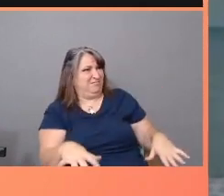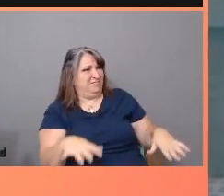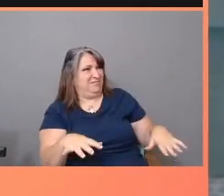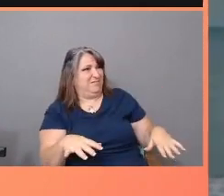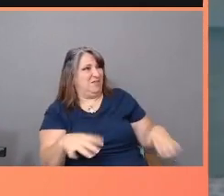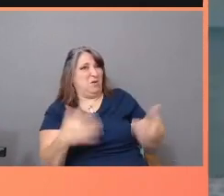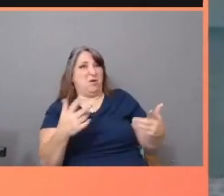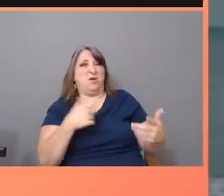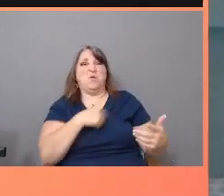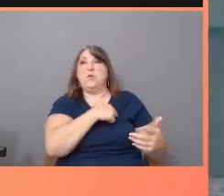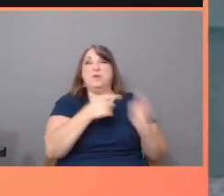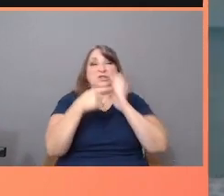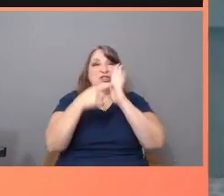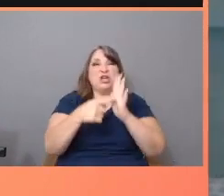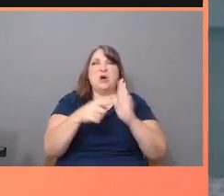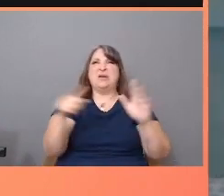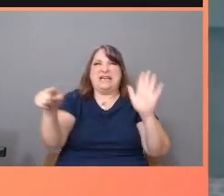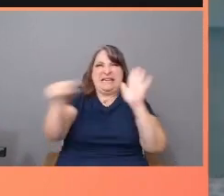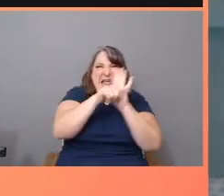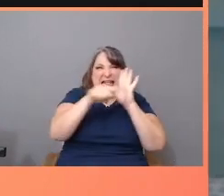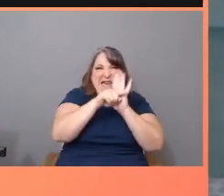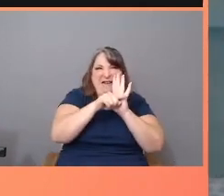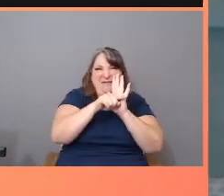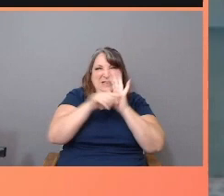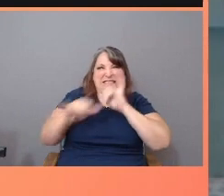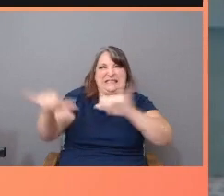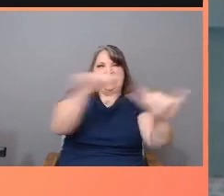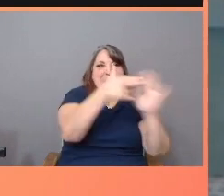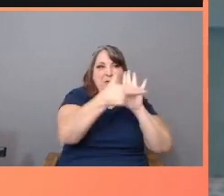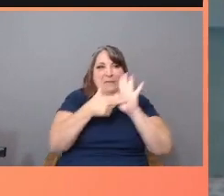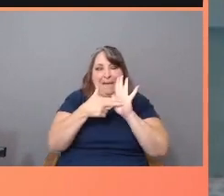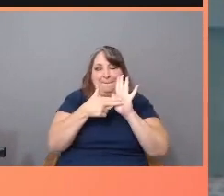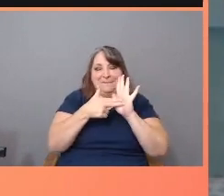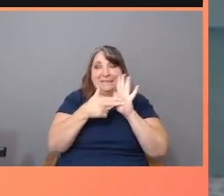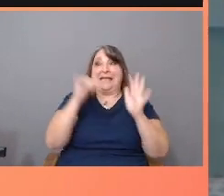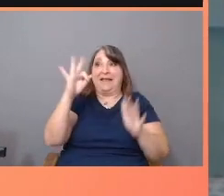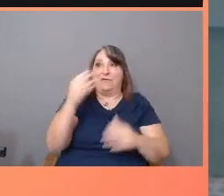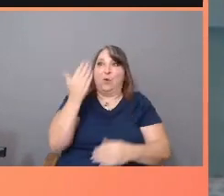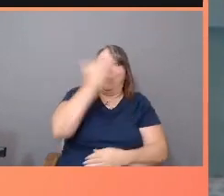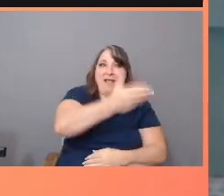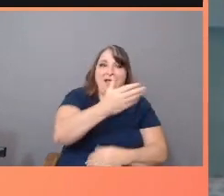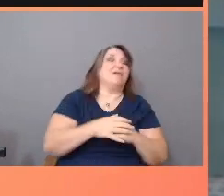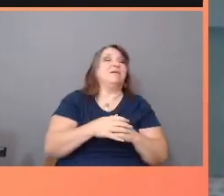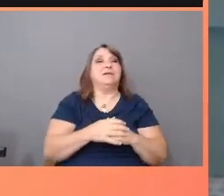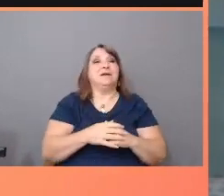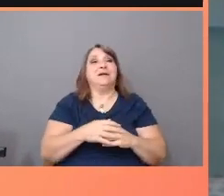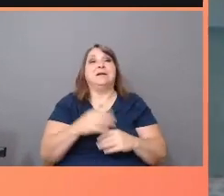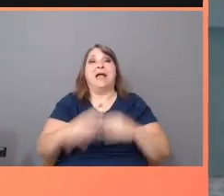and negative stereotypes. On top of the illegal immigrant narrative,